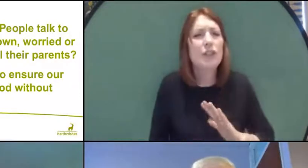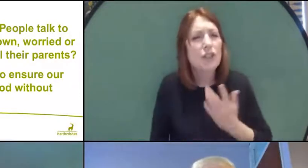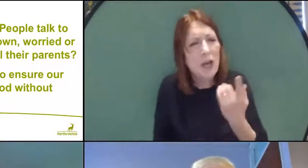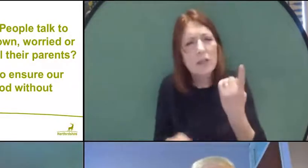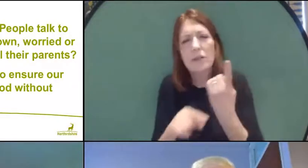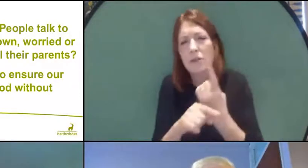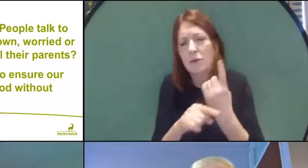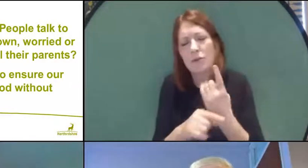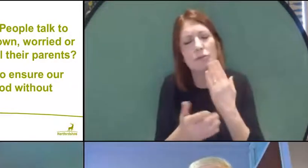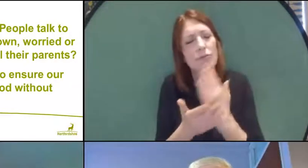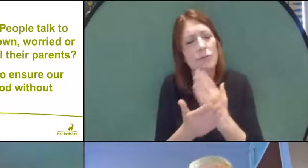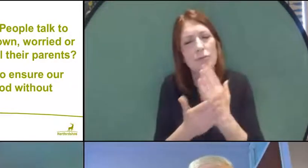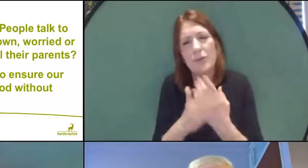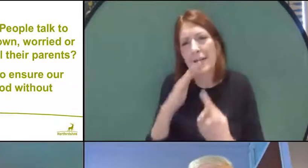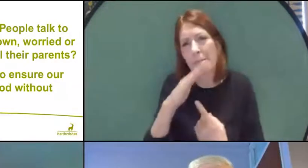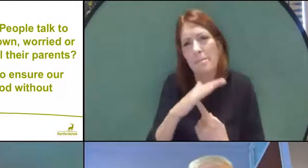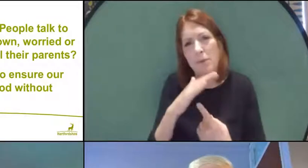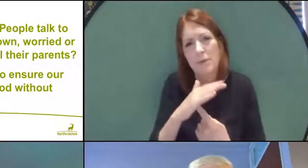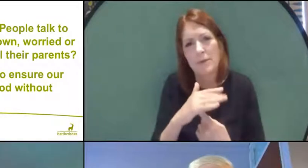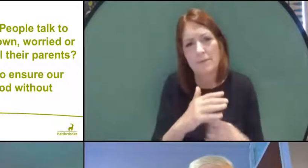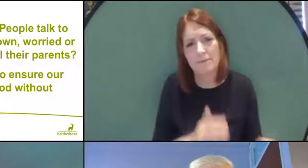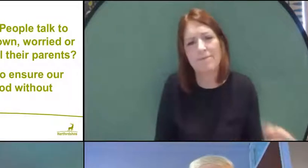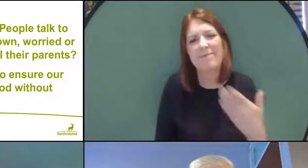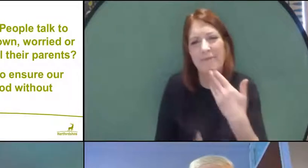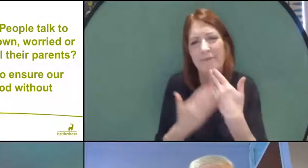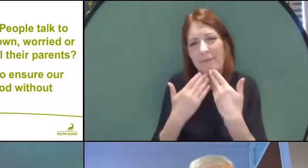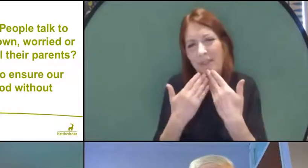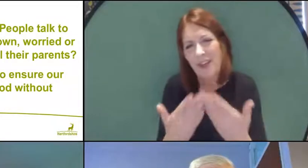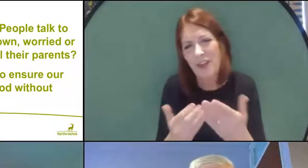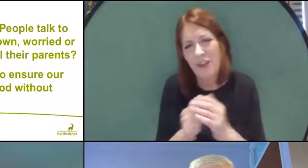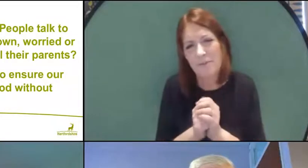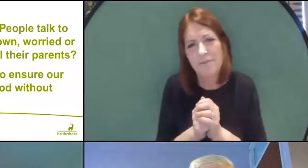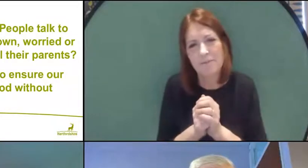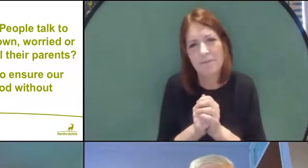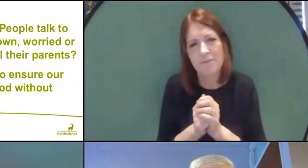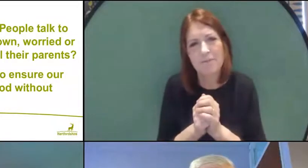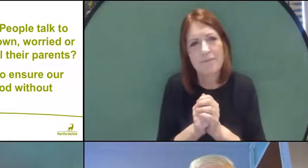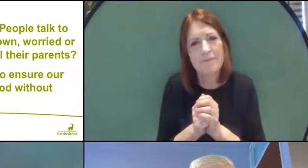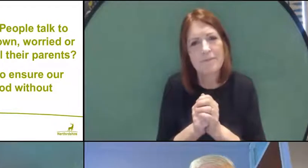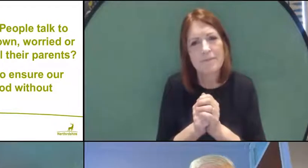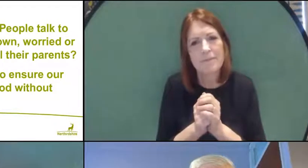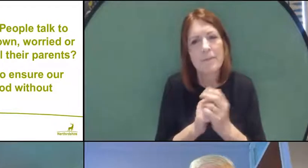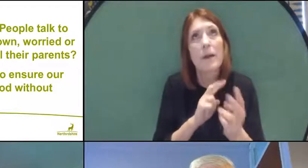Thank you, absolutely. There's a couple of questions: